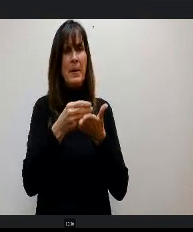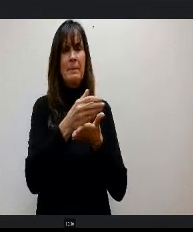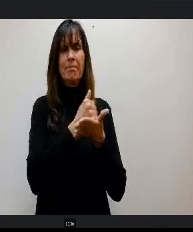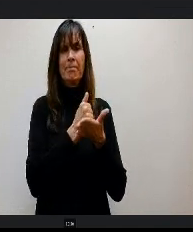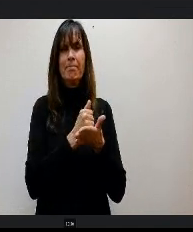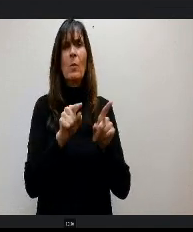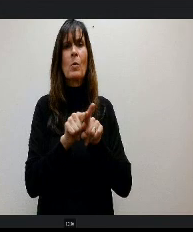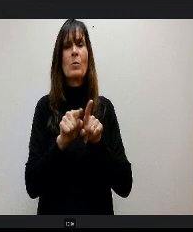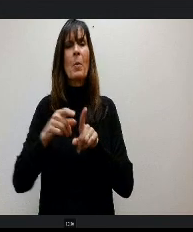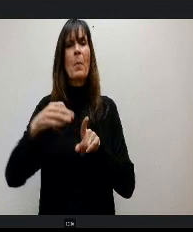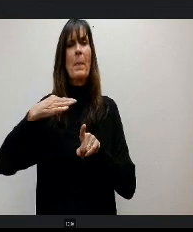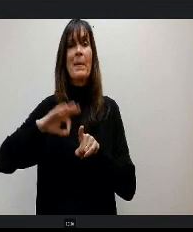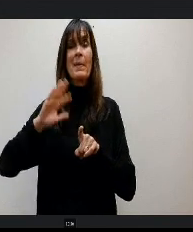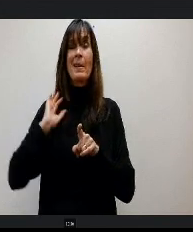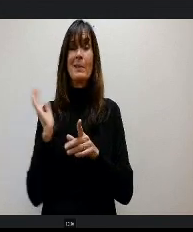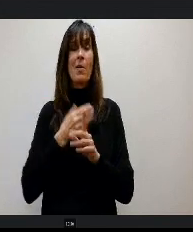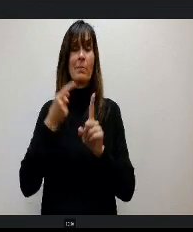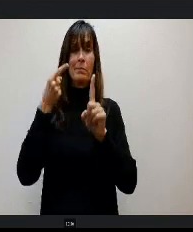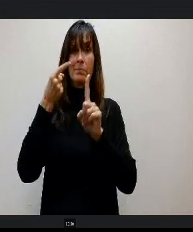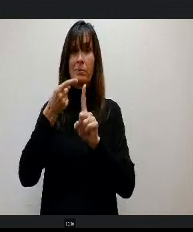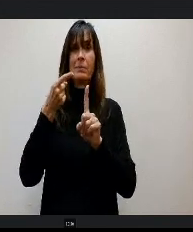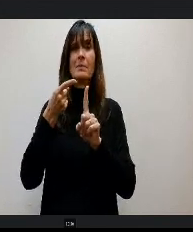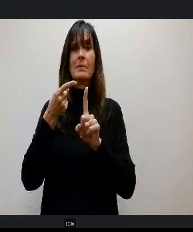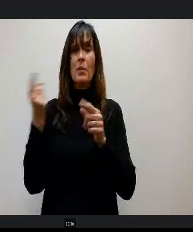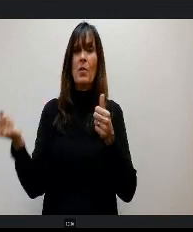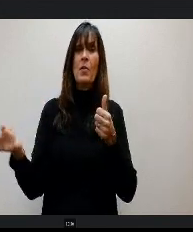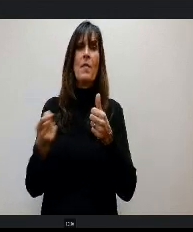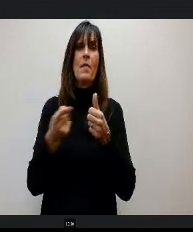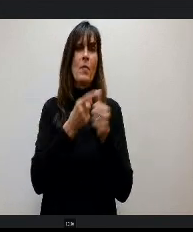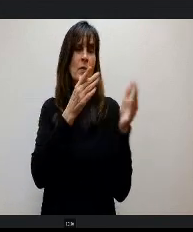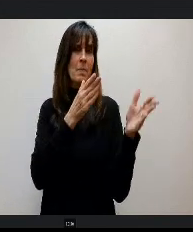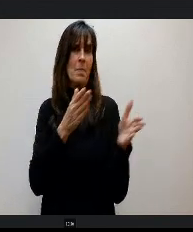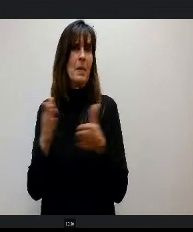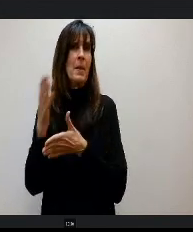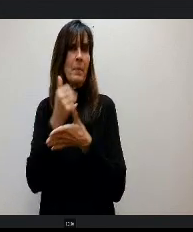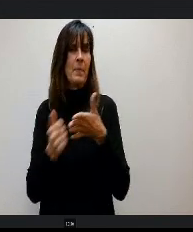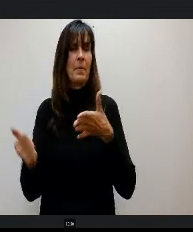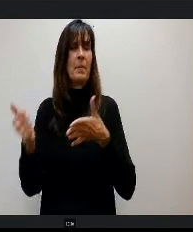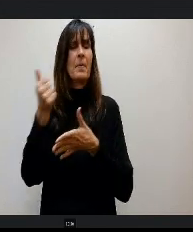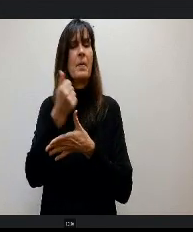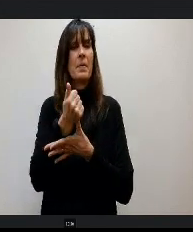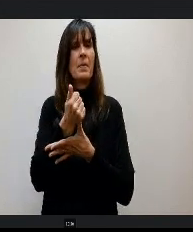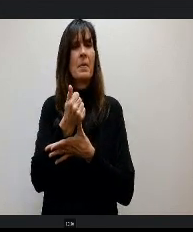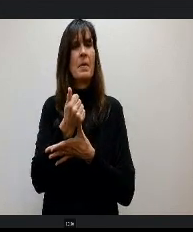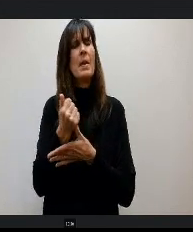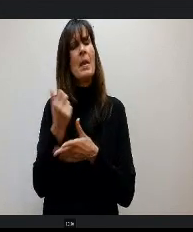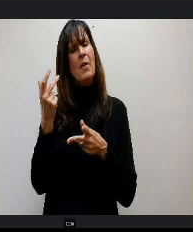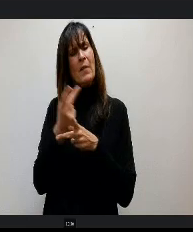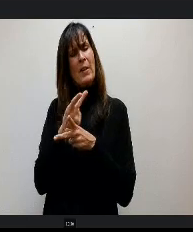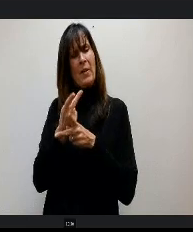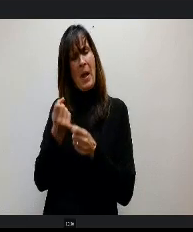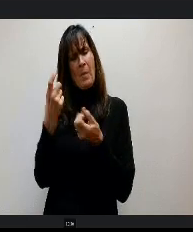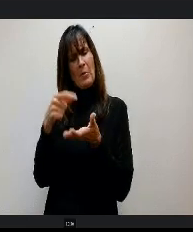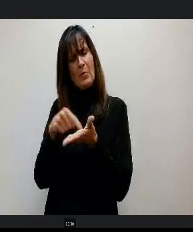It is where we start first with our planning and we figure out how much can we afford. It's